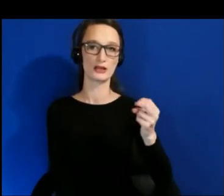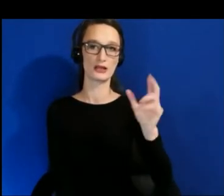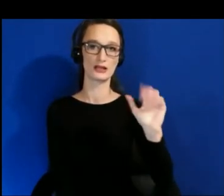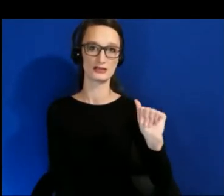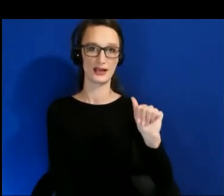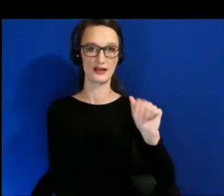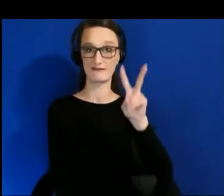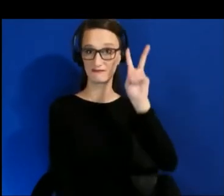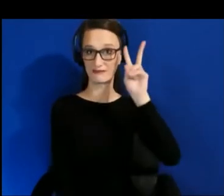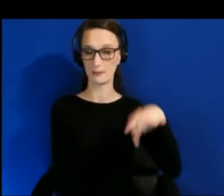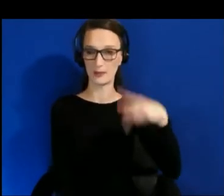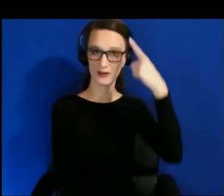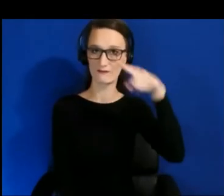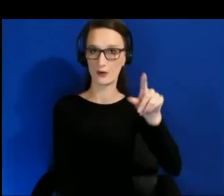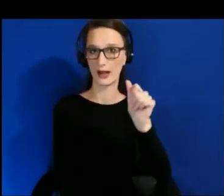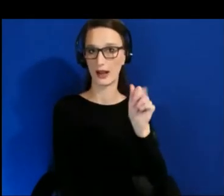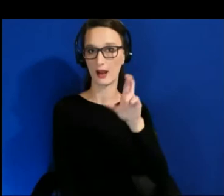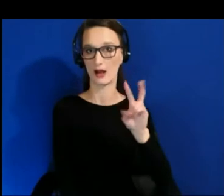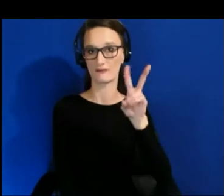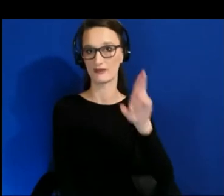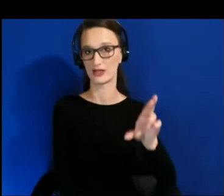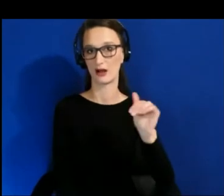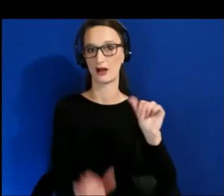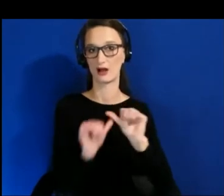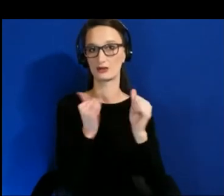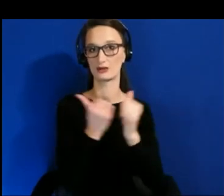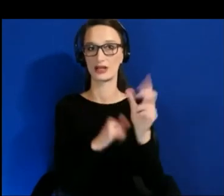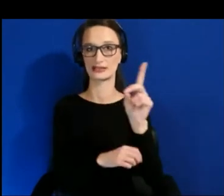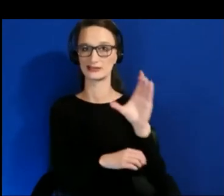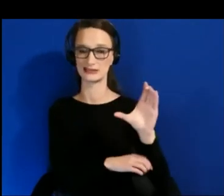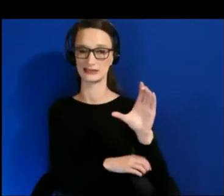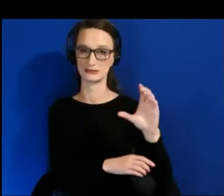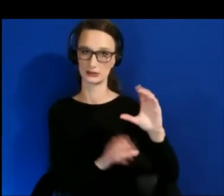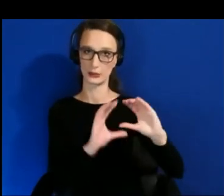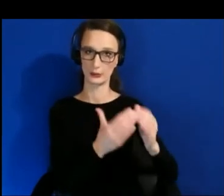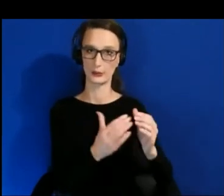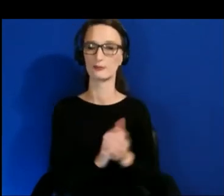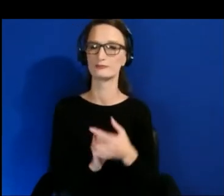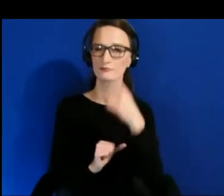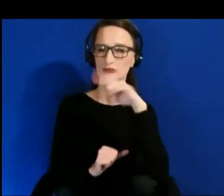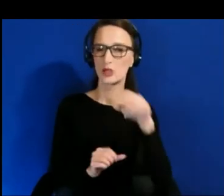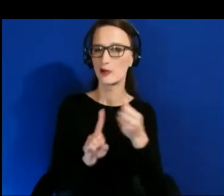Sophia, would you tell us a little bit more about you and your work. Absolutely.